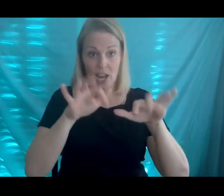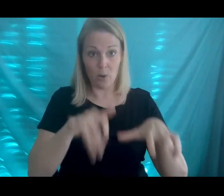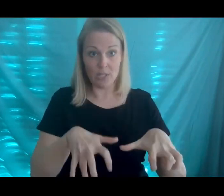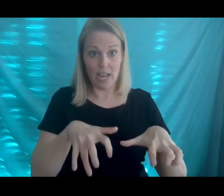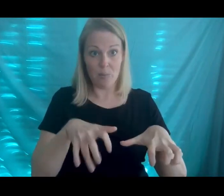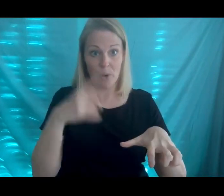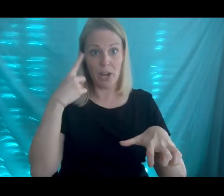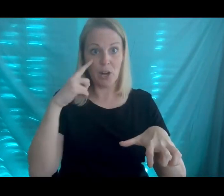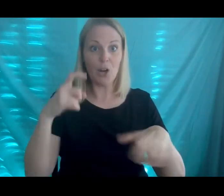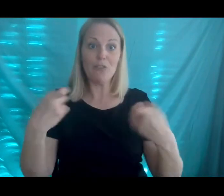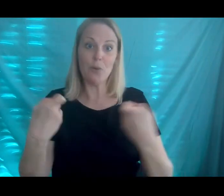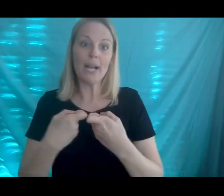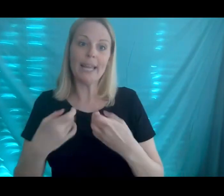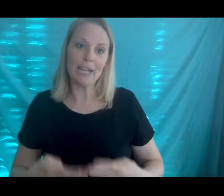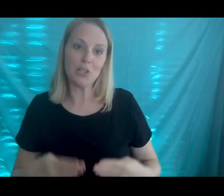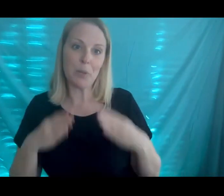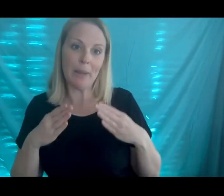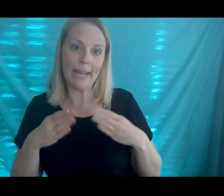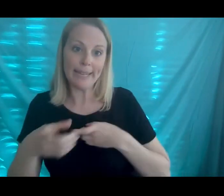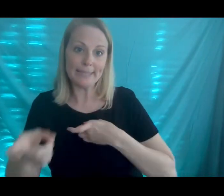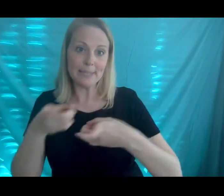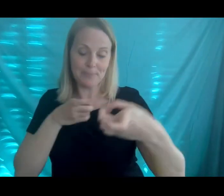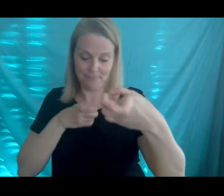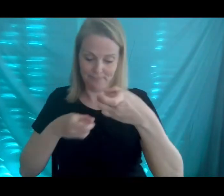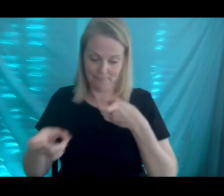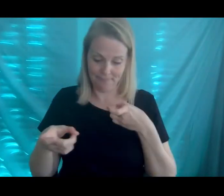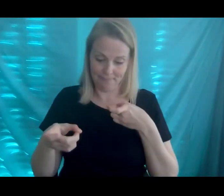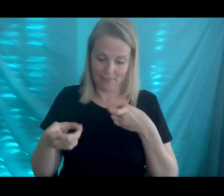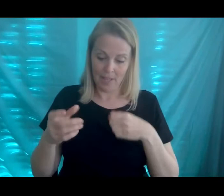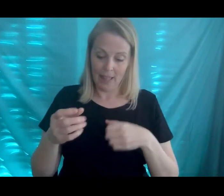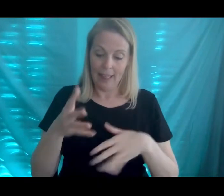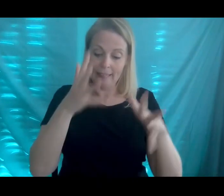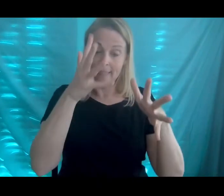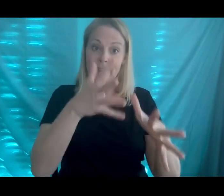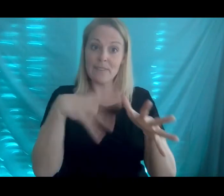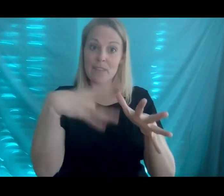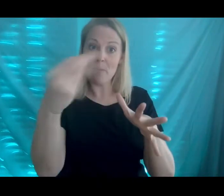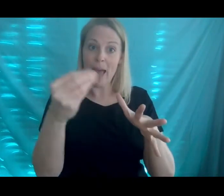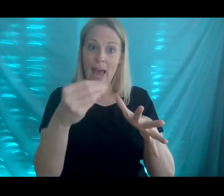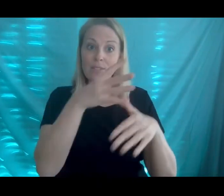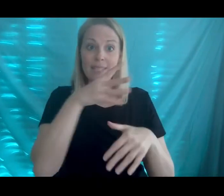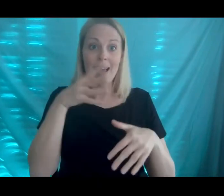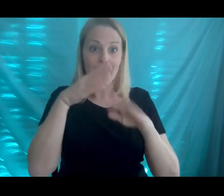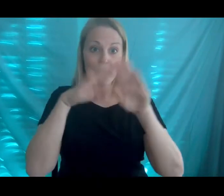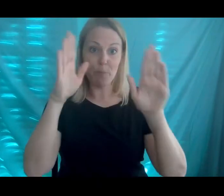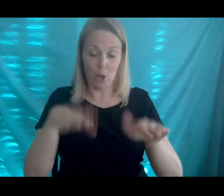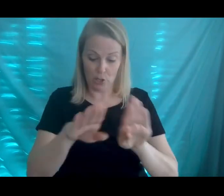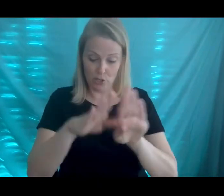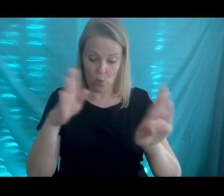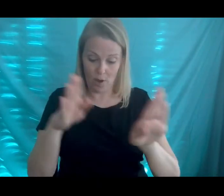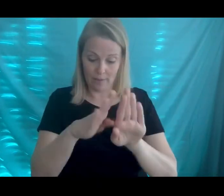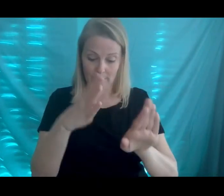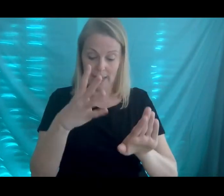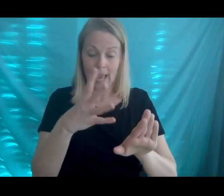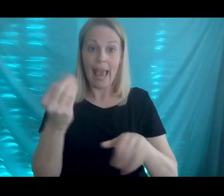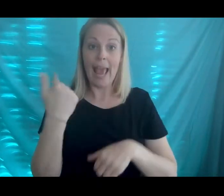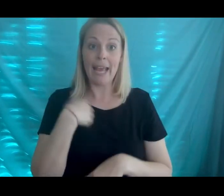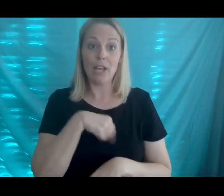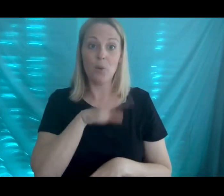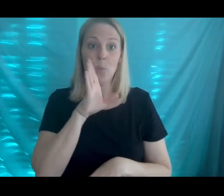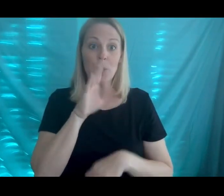typewriter for electric blankets leave them outside the barn door and we will